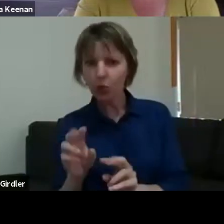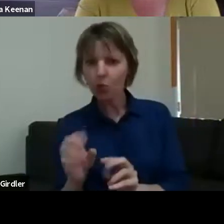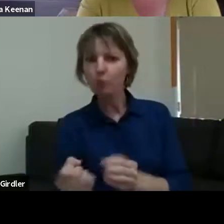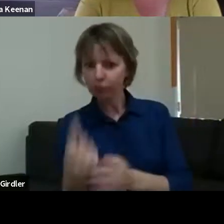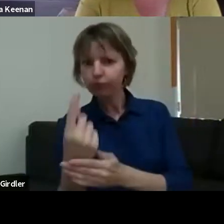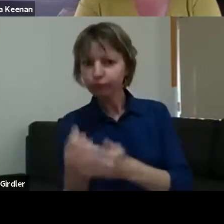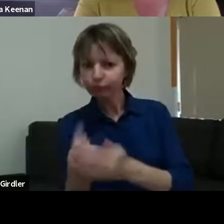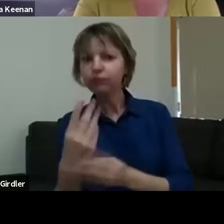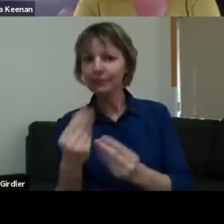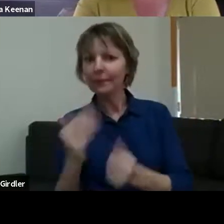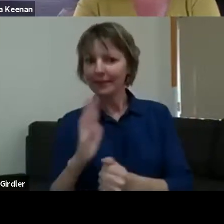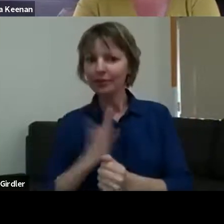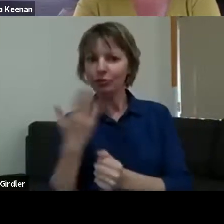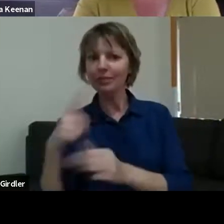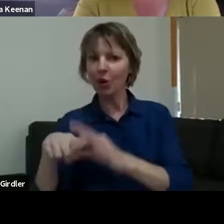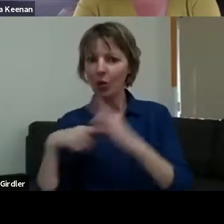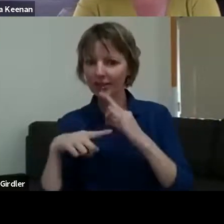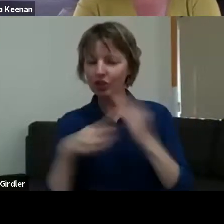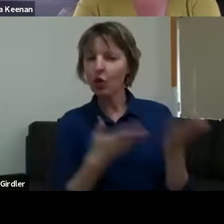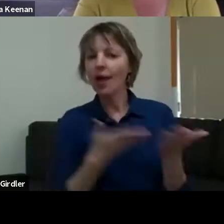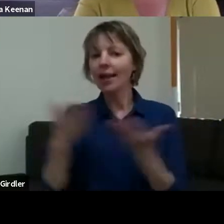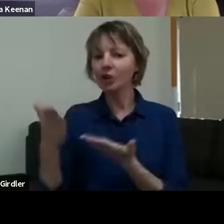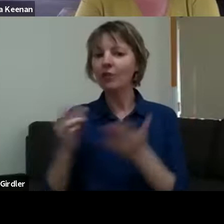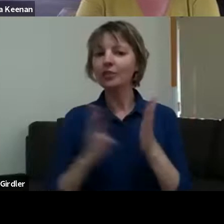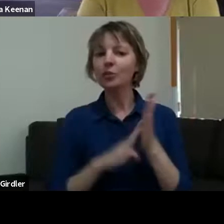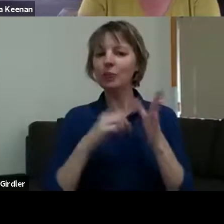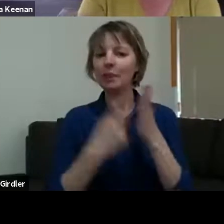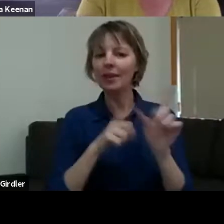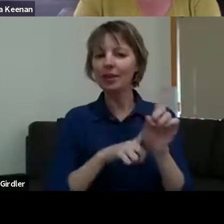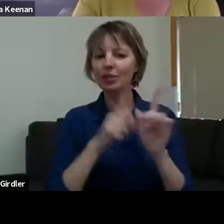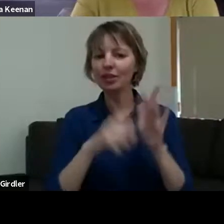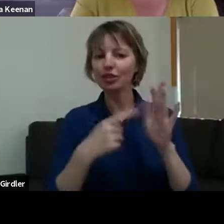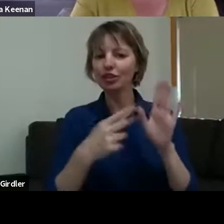here. Is that right? >> Yeah. Thanks, Amanda. I firstly want to